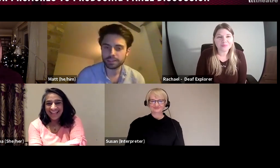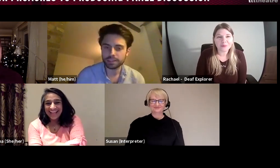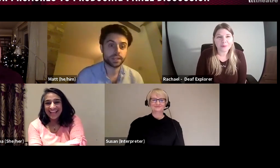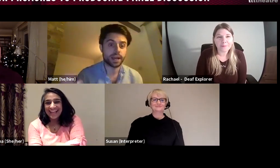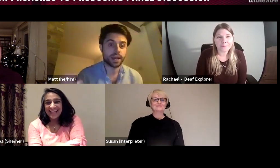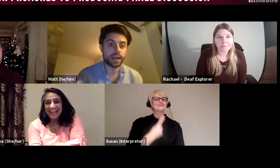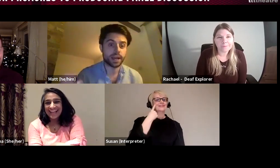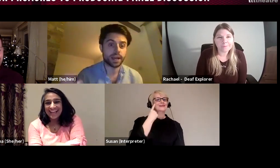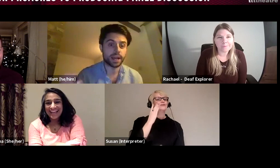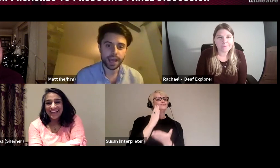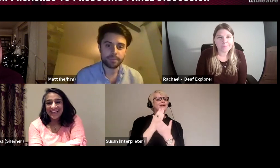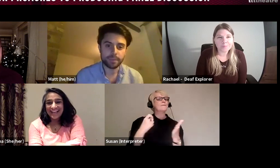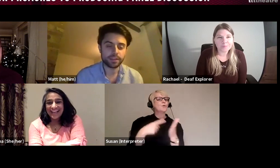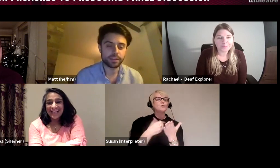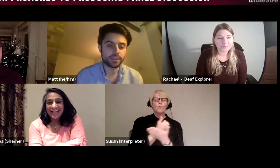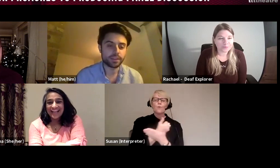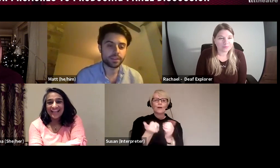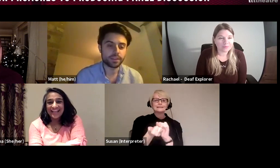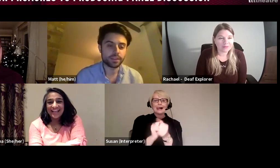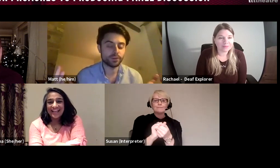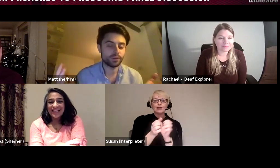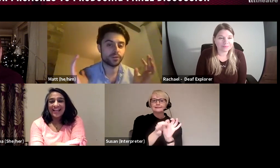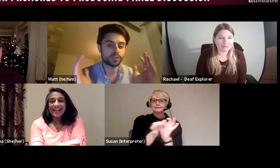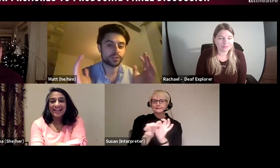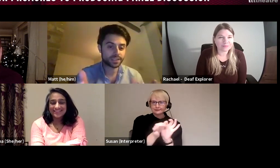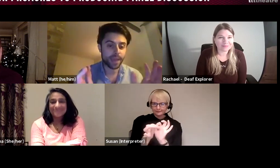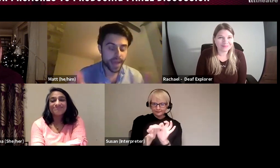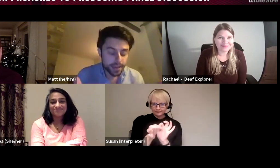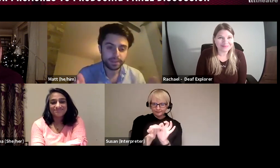this is a collaboration, and that these are always people who've got the same aim